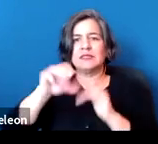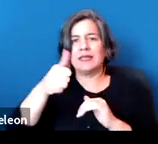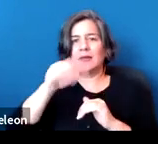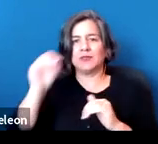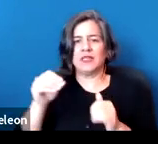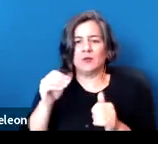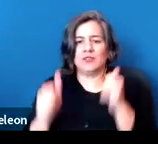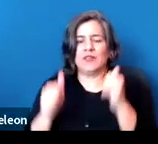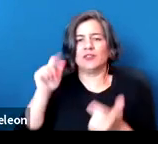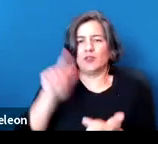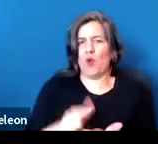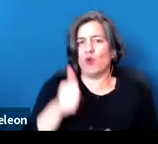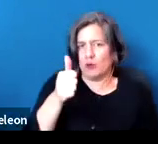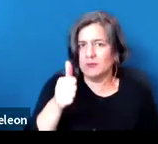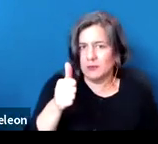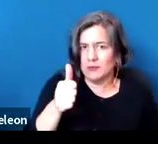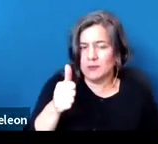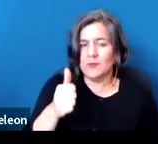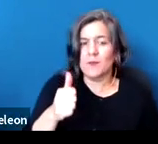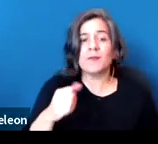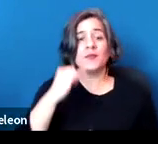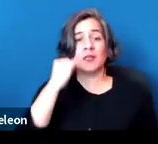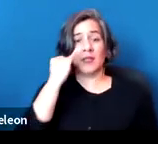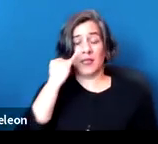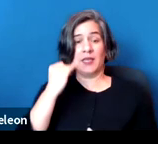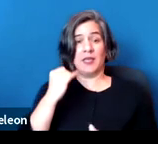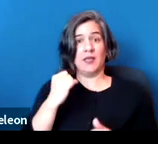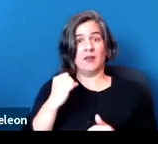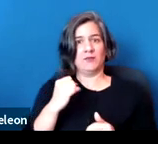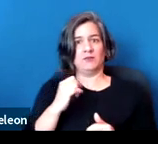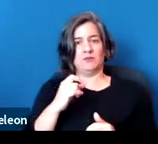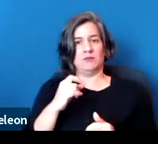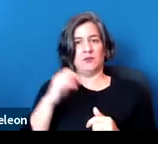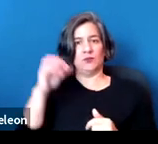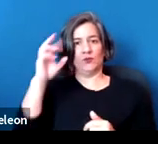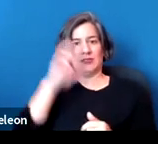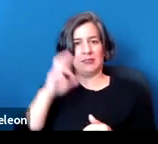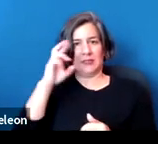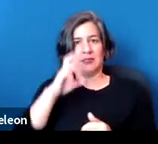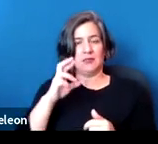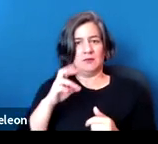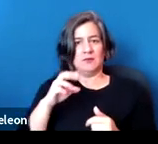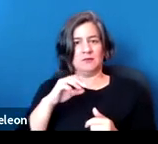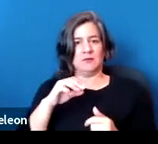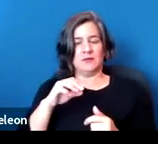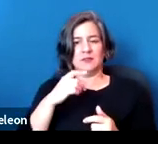And then, if the just cause is not your fault, you are entitled to one month's rent